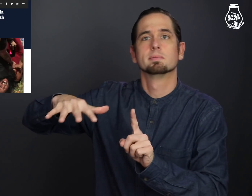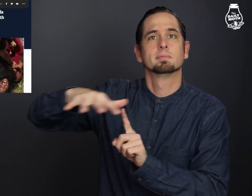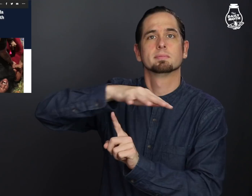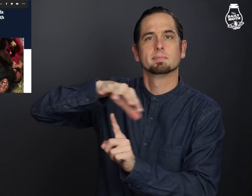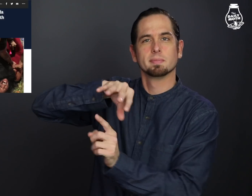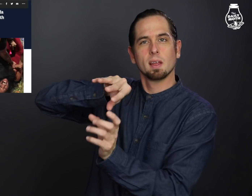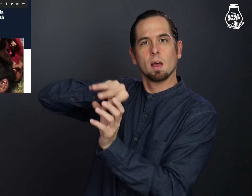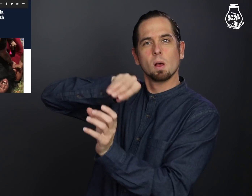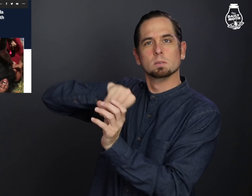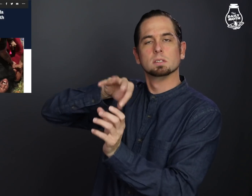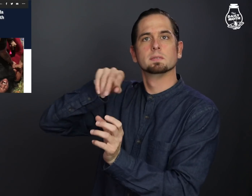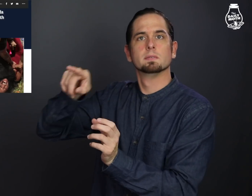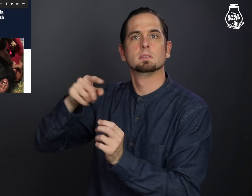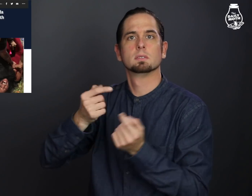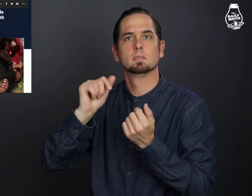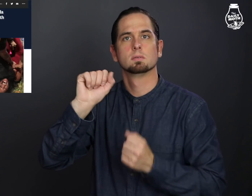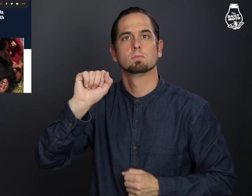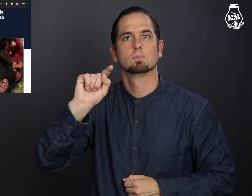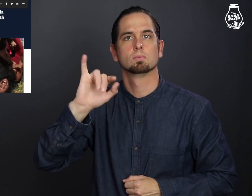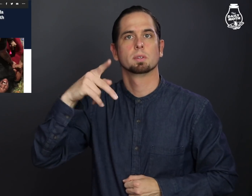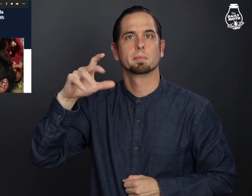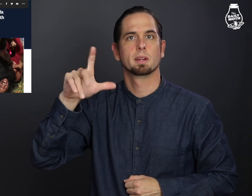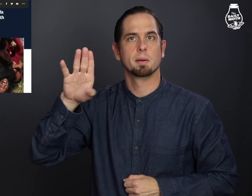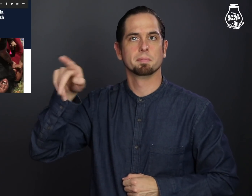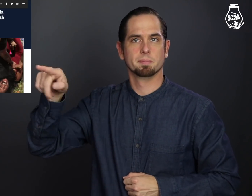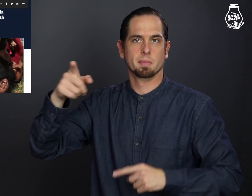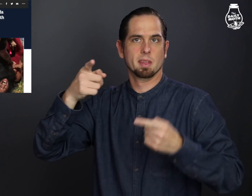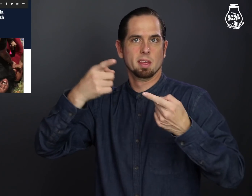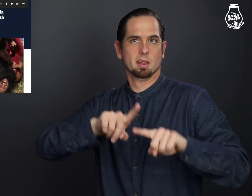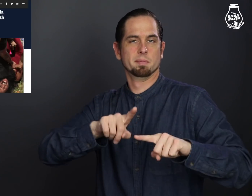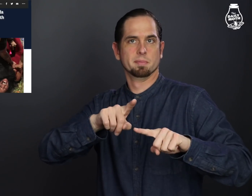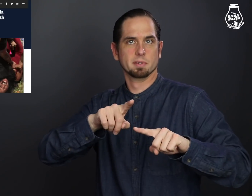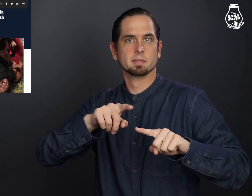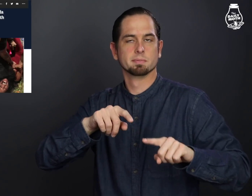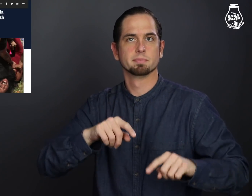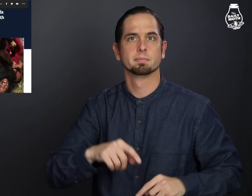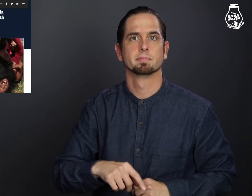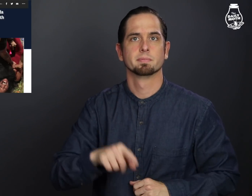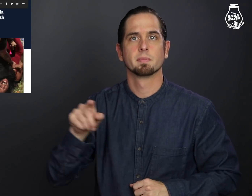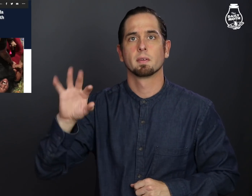This happened outside of a strip club.